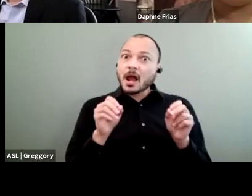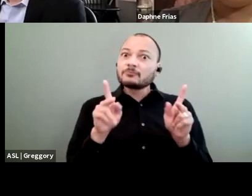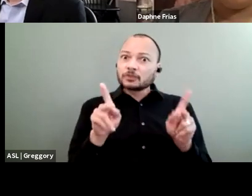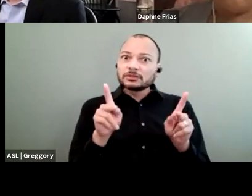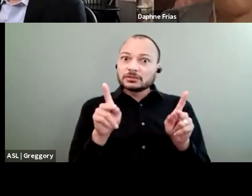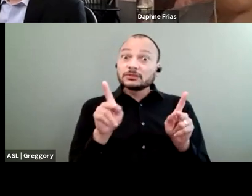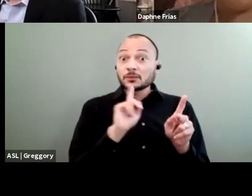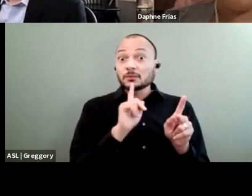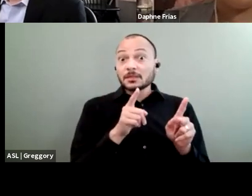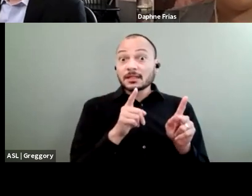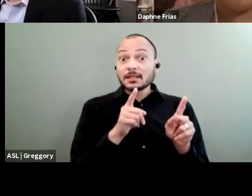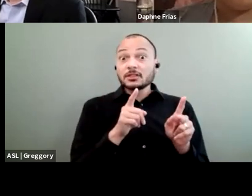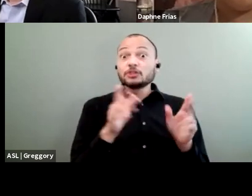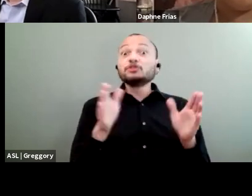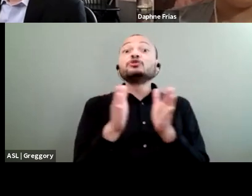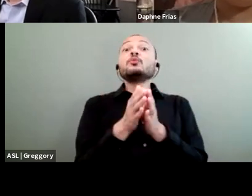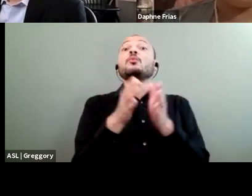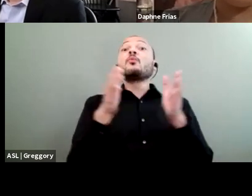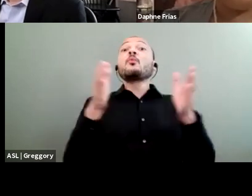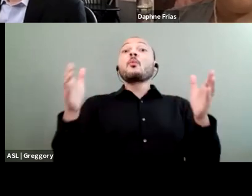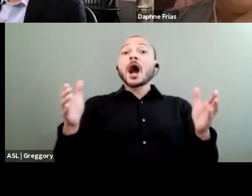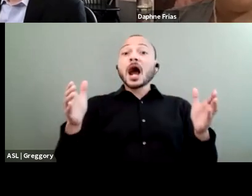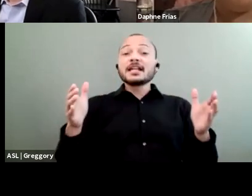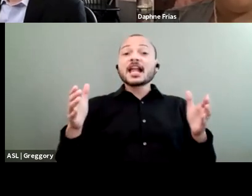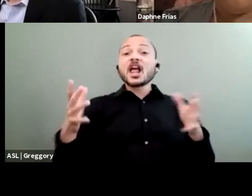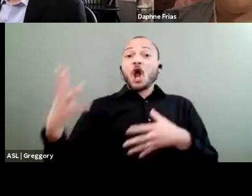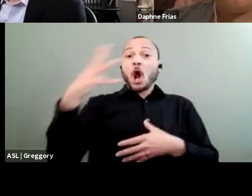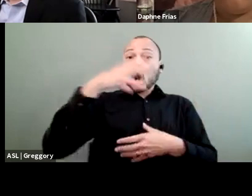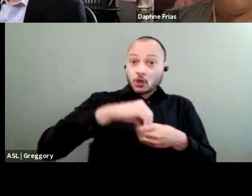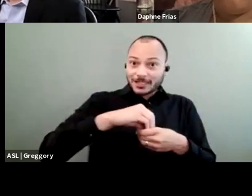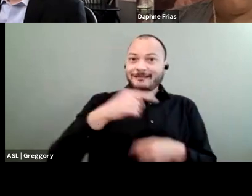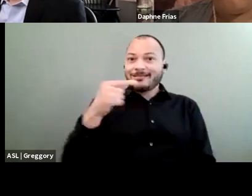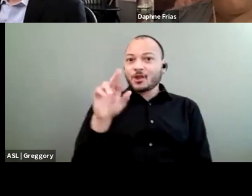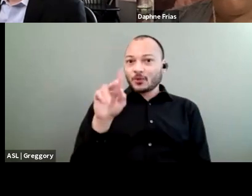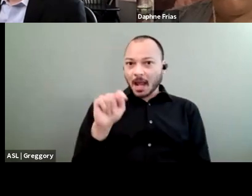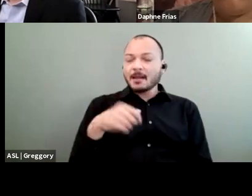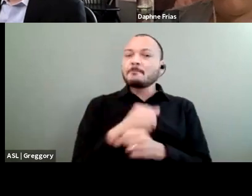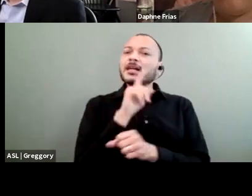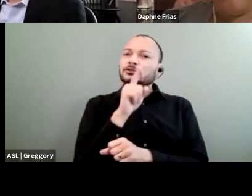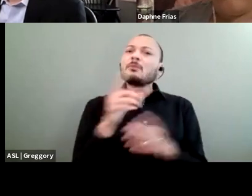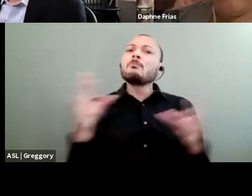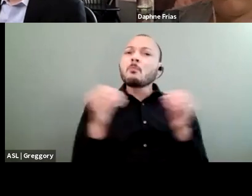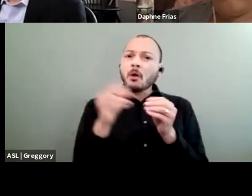to widen the scope of a grant, to make sure that more people will benefit from it.